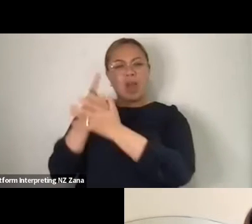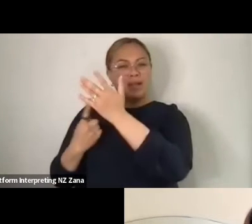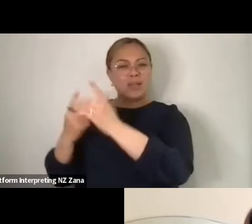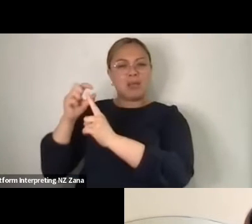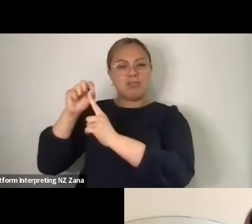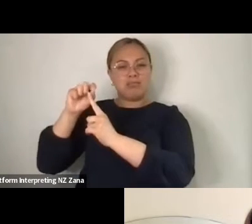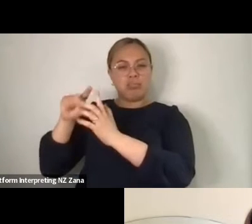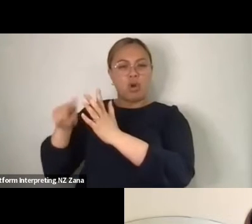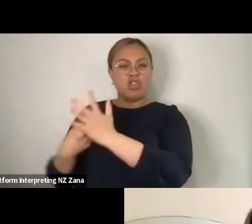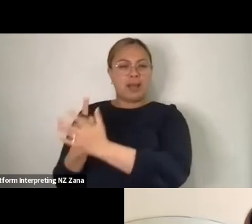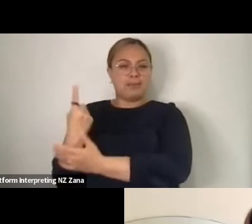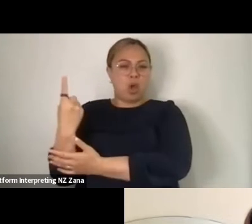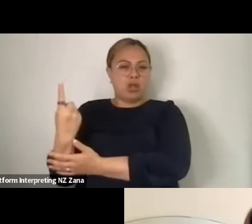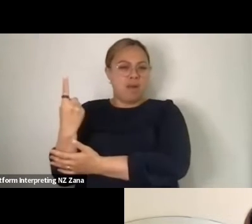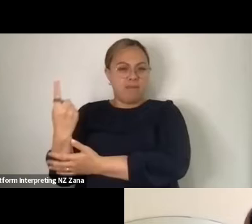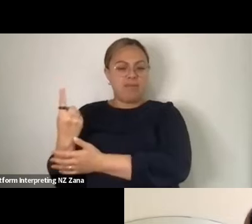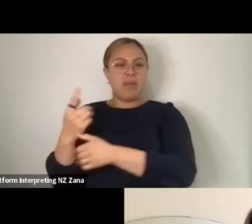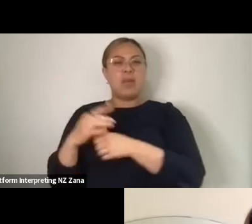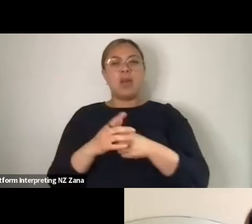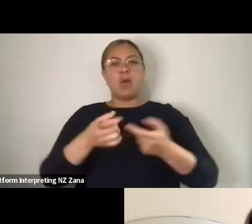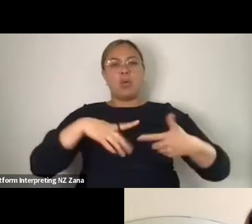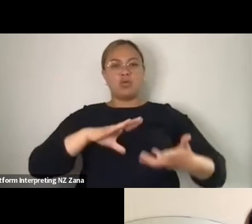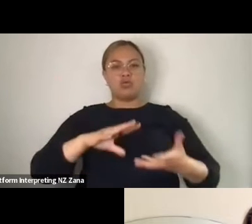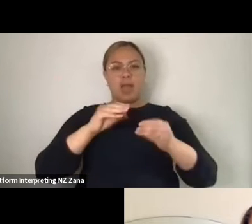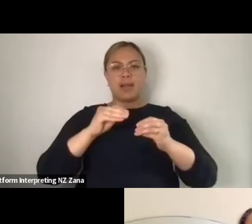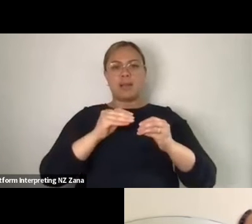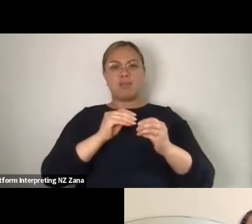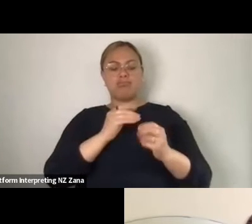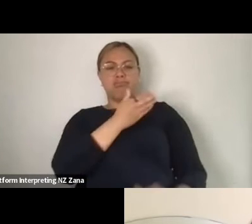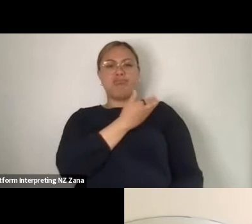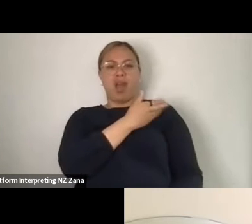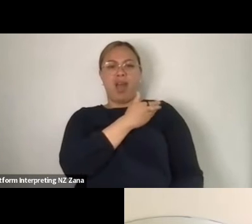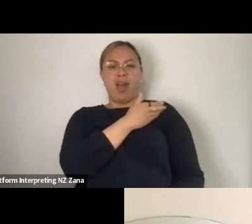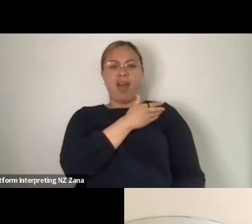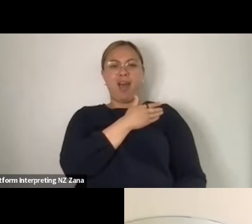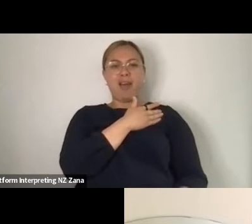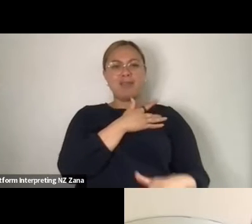and it's good and that we're proud of but where it's more important everybody is taken care of,